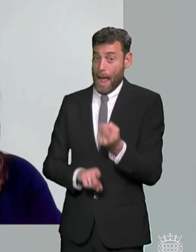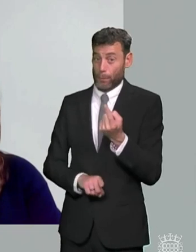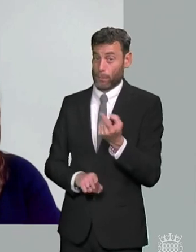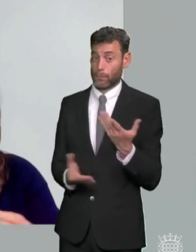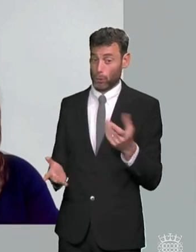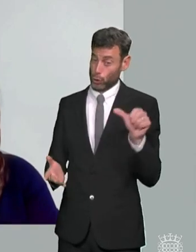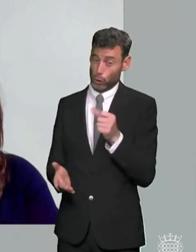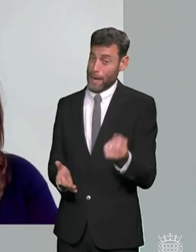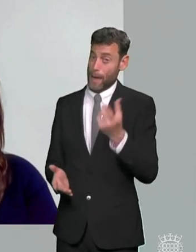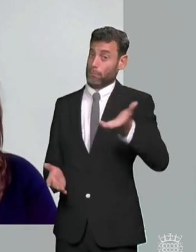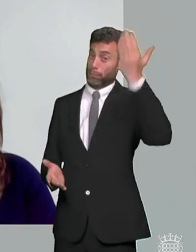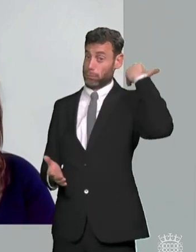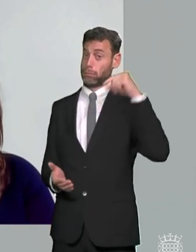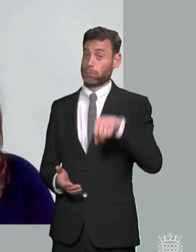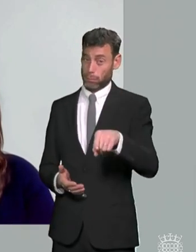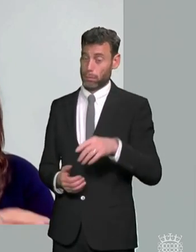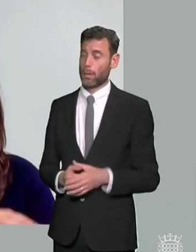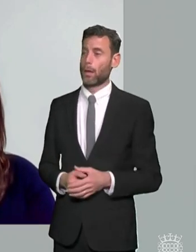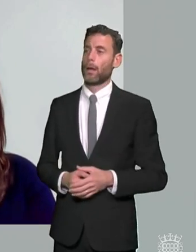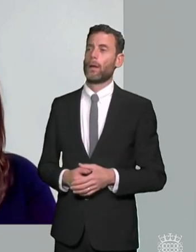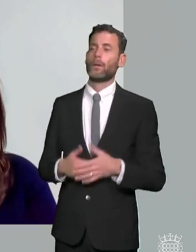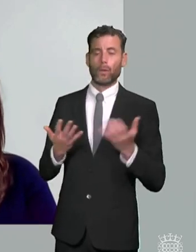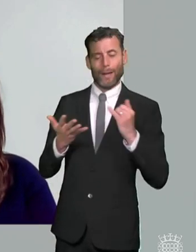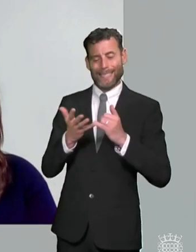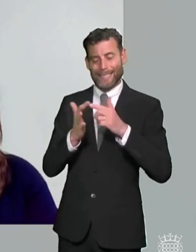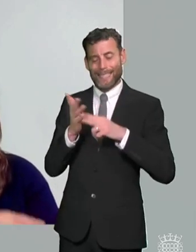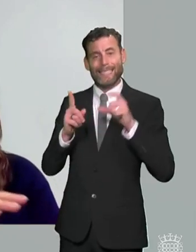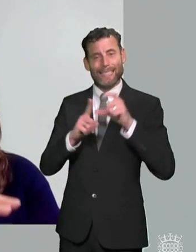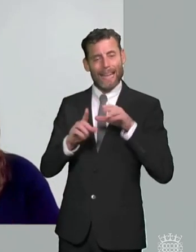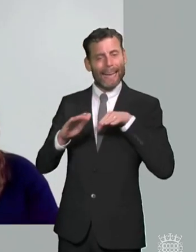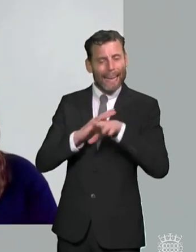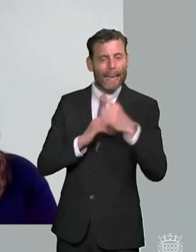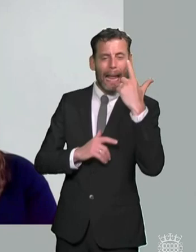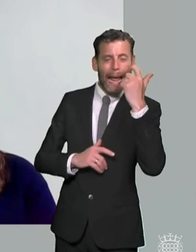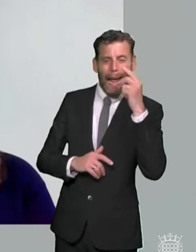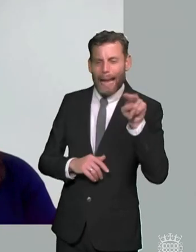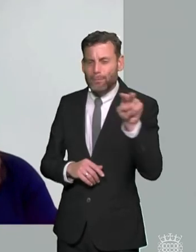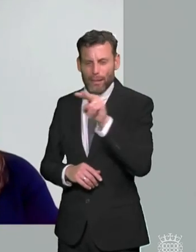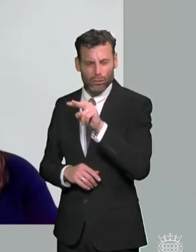process of having had a local area send inspection performing very badly then having a revisit where